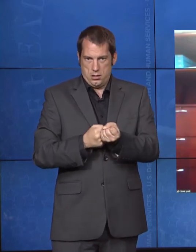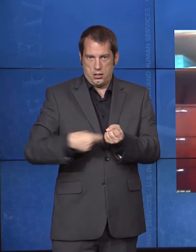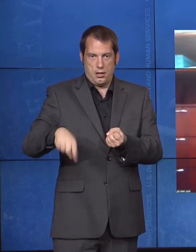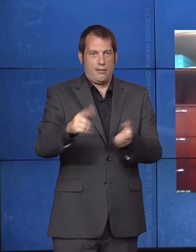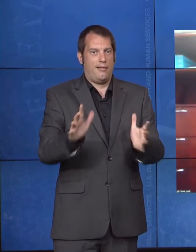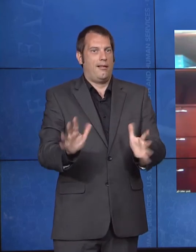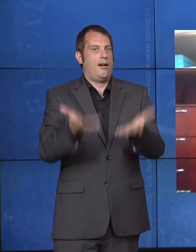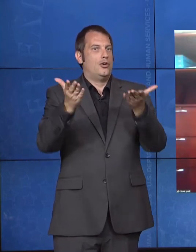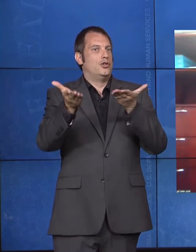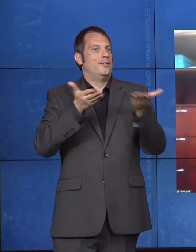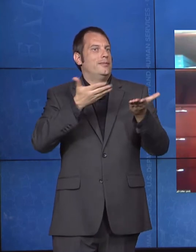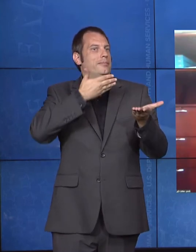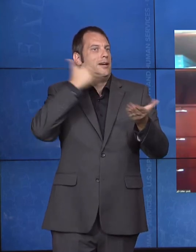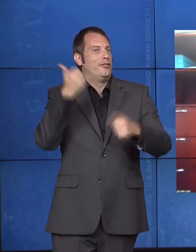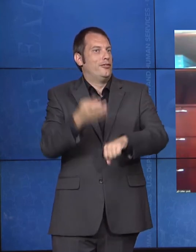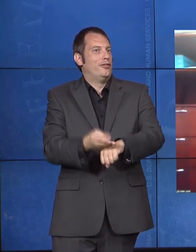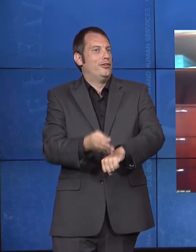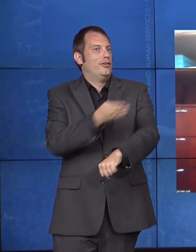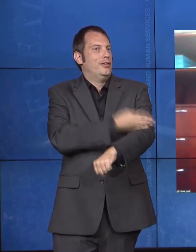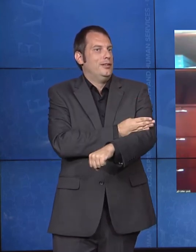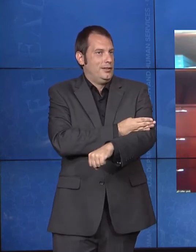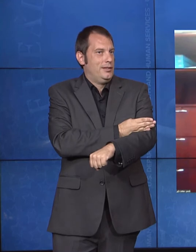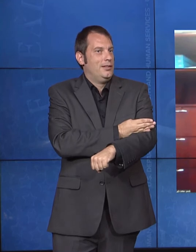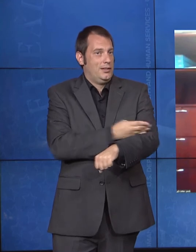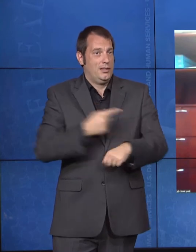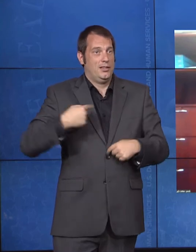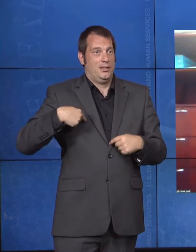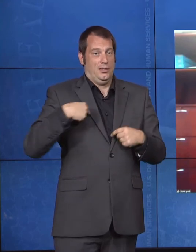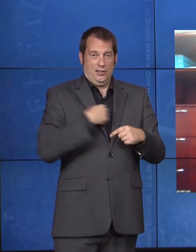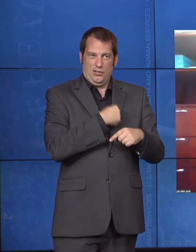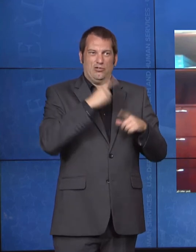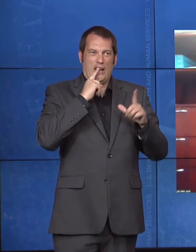on moving that needle forward and thinking about how do we -- and how we do that it's